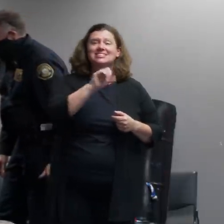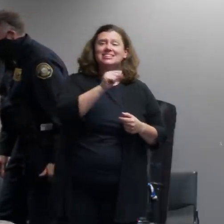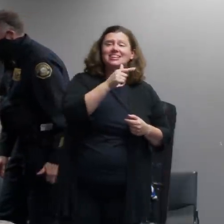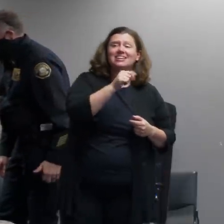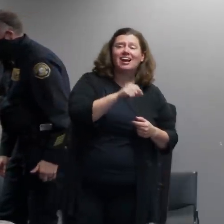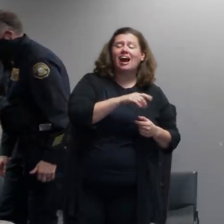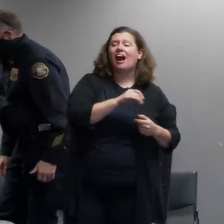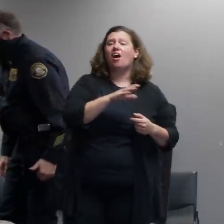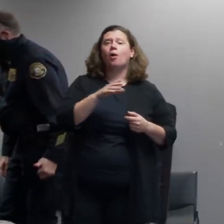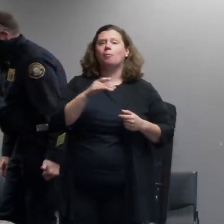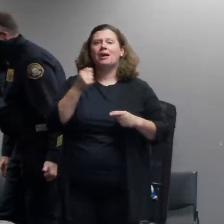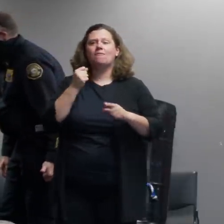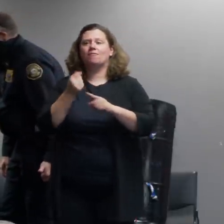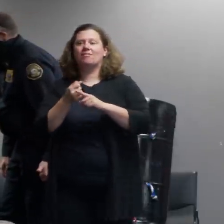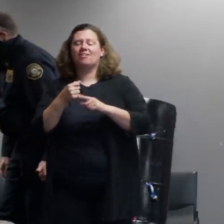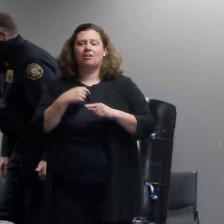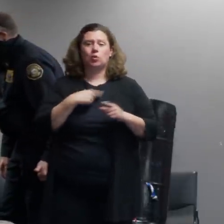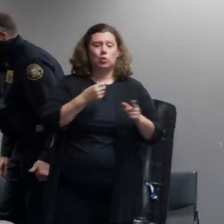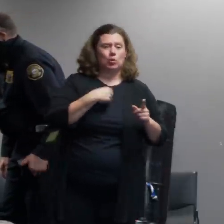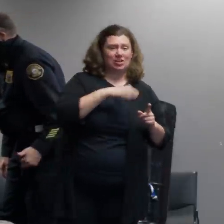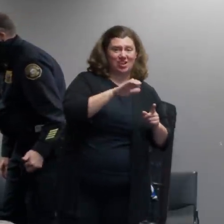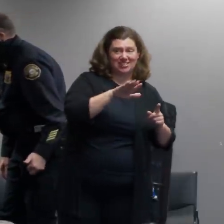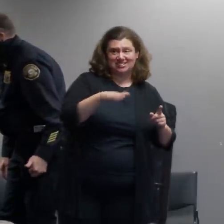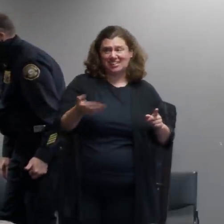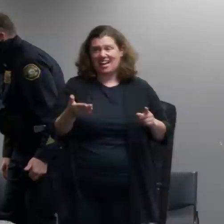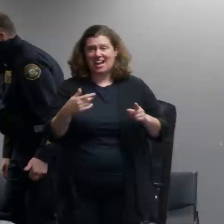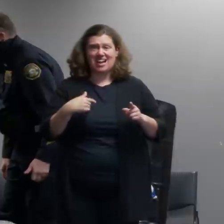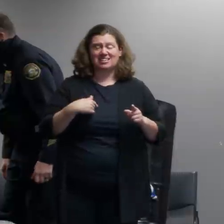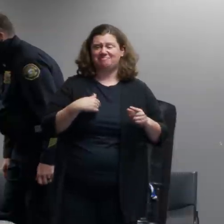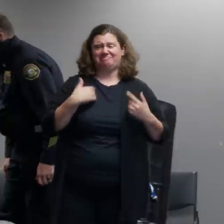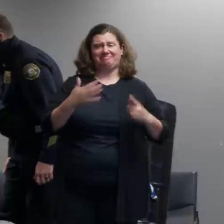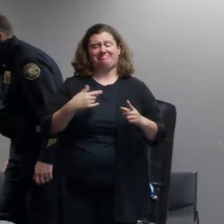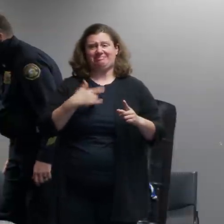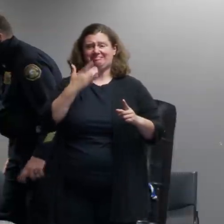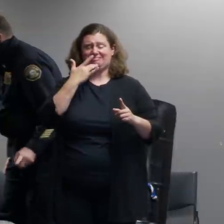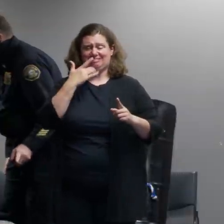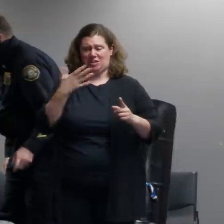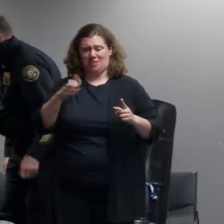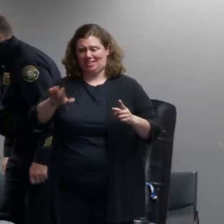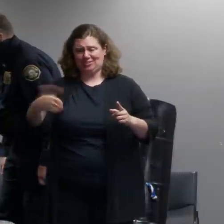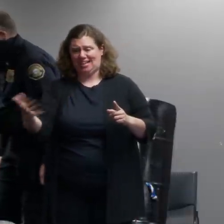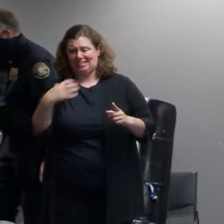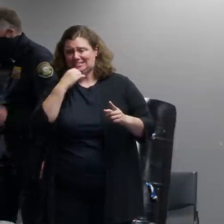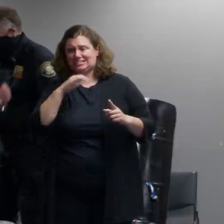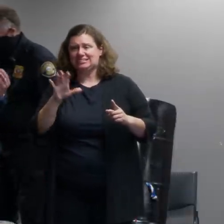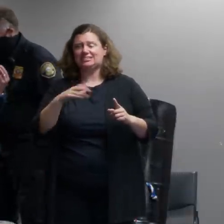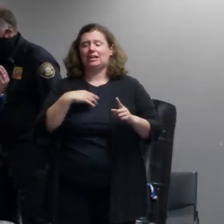it i would prefer that you didn't not you but i would prefer that we weren't put in the position of having to make that